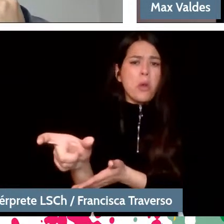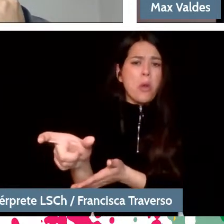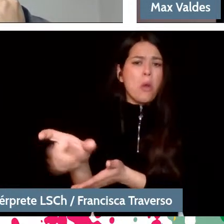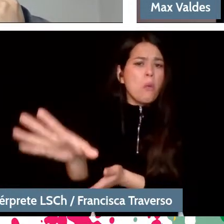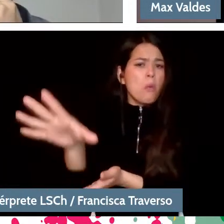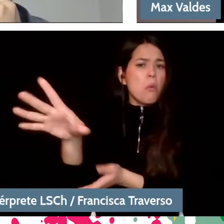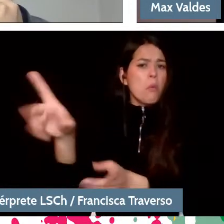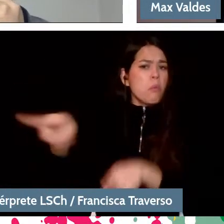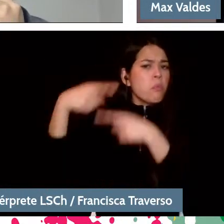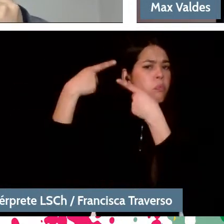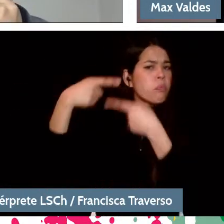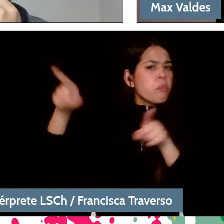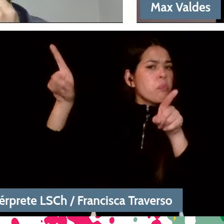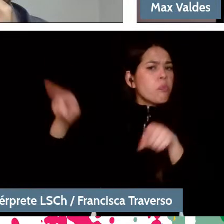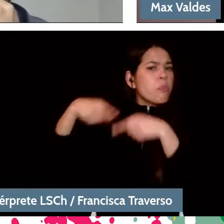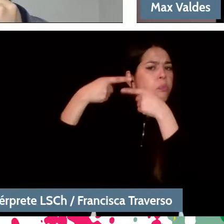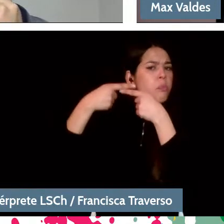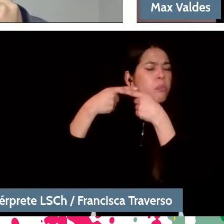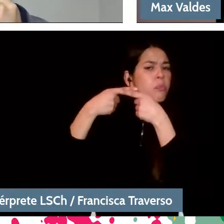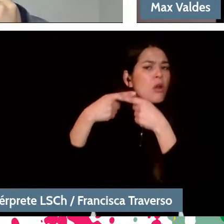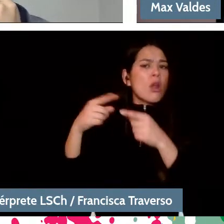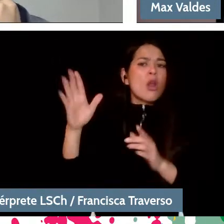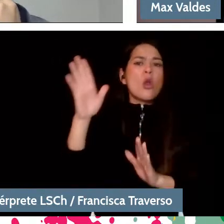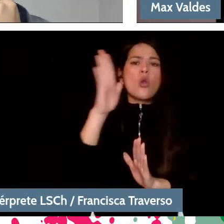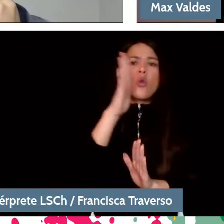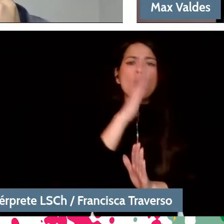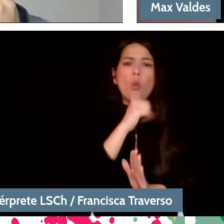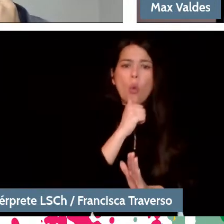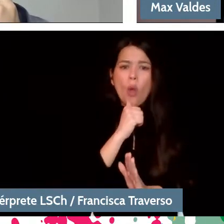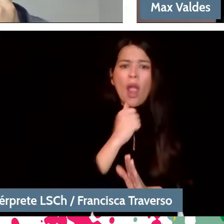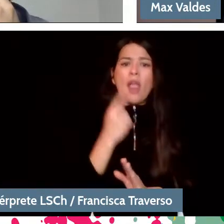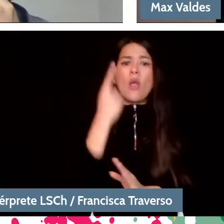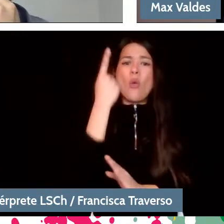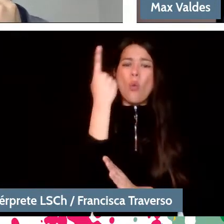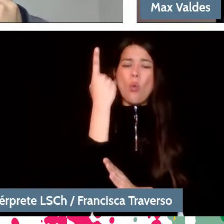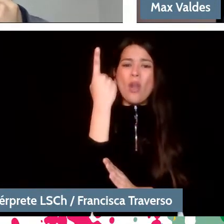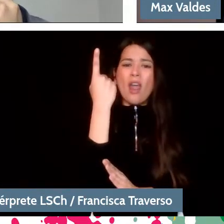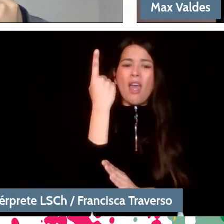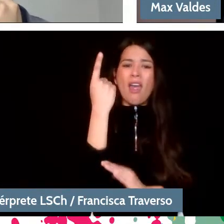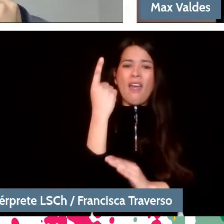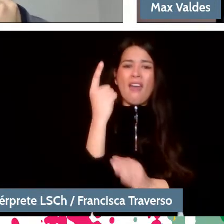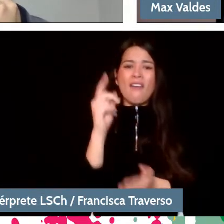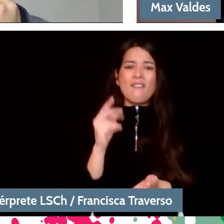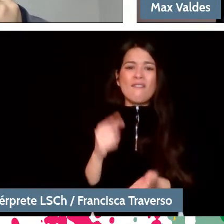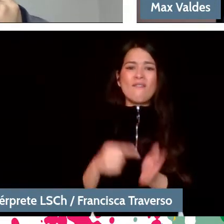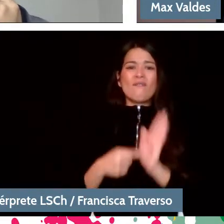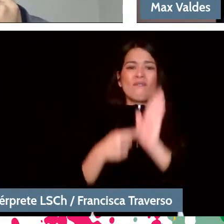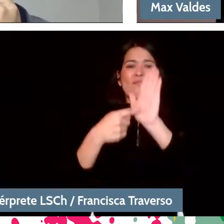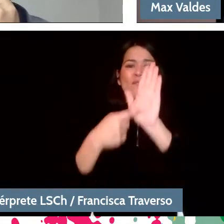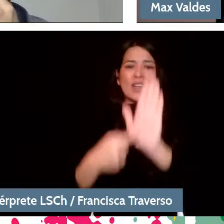There is no identical version to another in a room since the acoustics change,